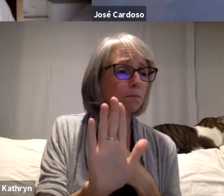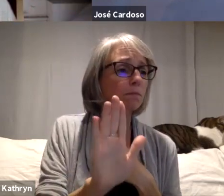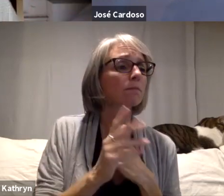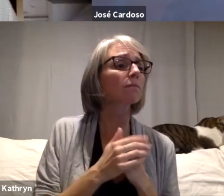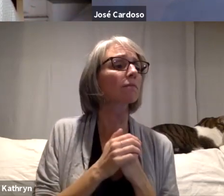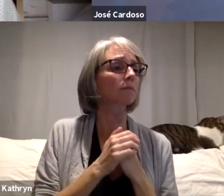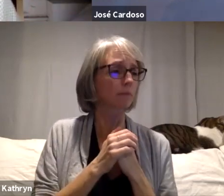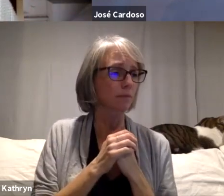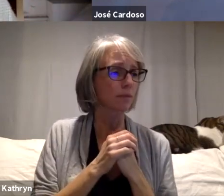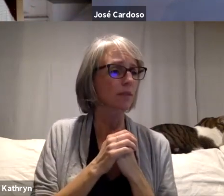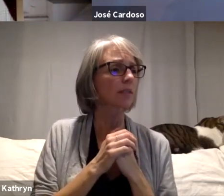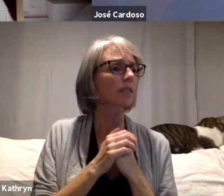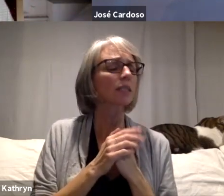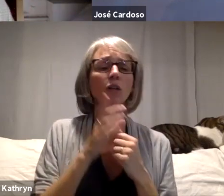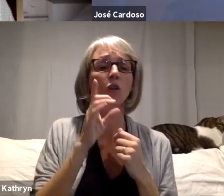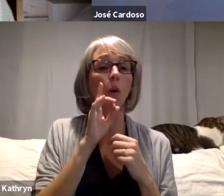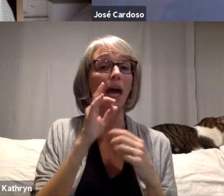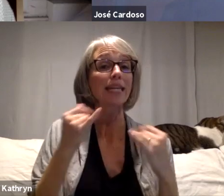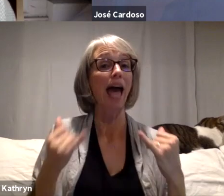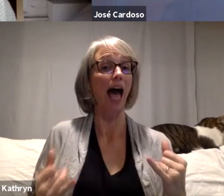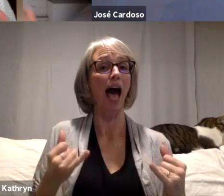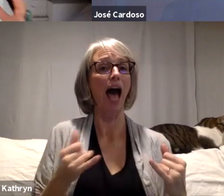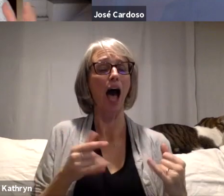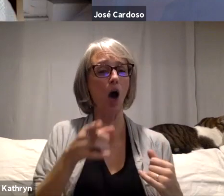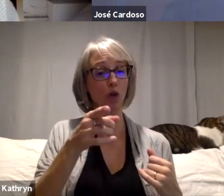how do you feel about the film now or how is, do you have any reflections or has